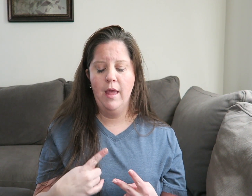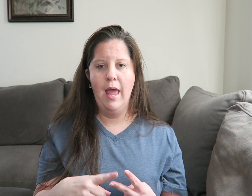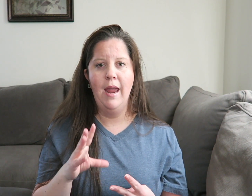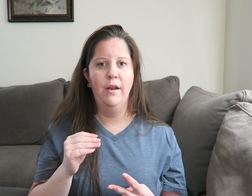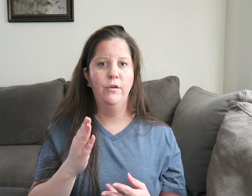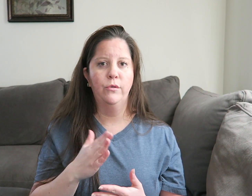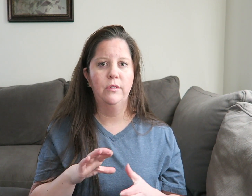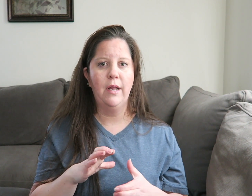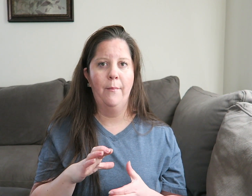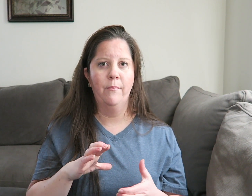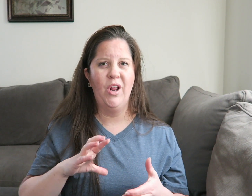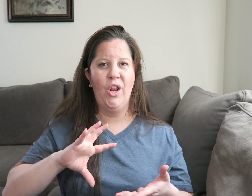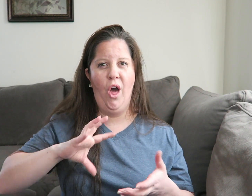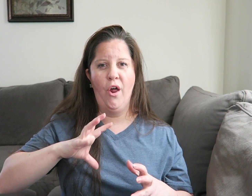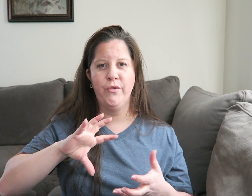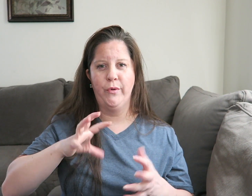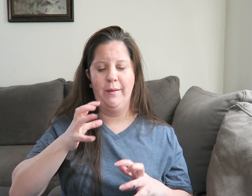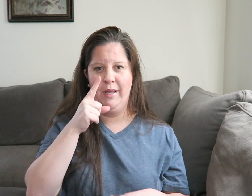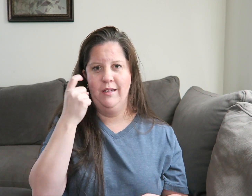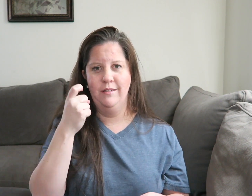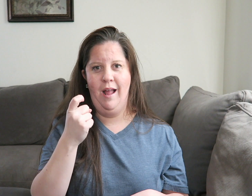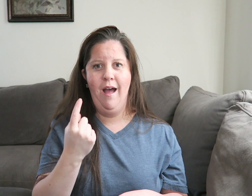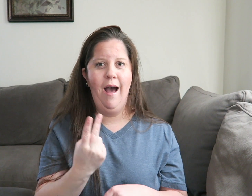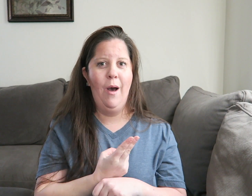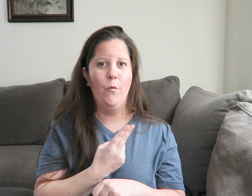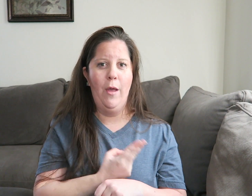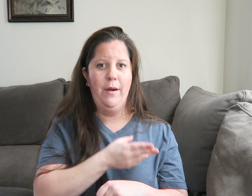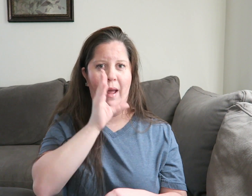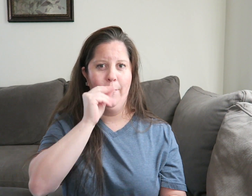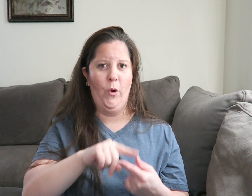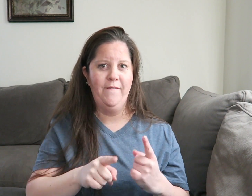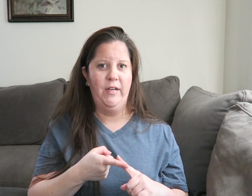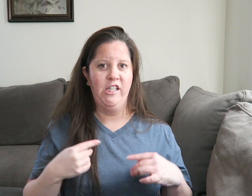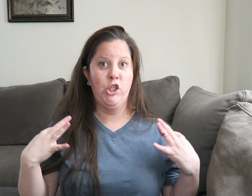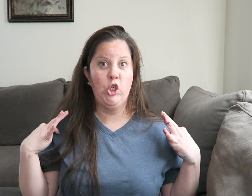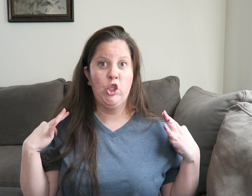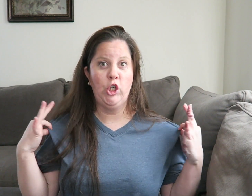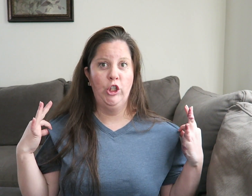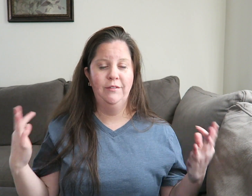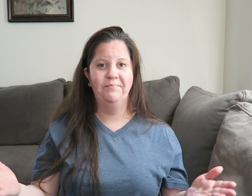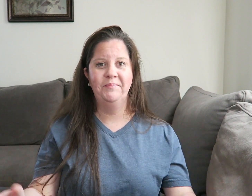And do some laundry, because I'm wearing my boyfriend's shirt